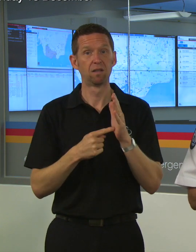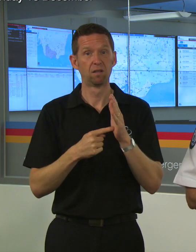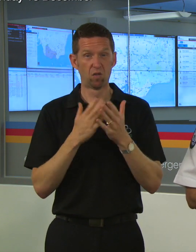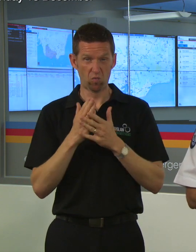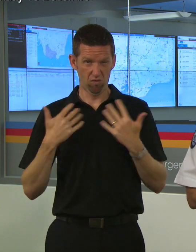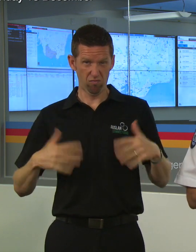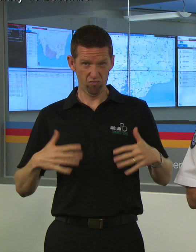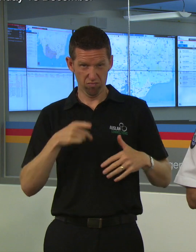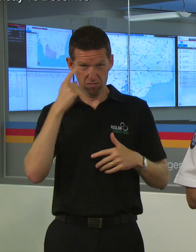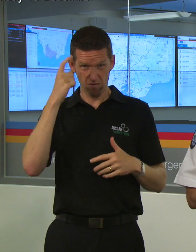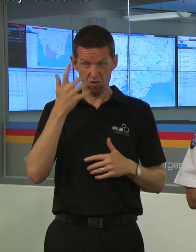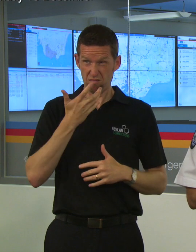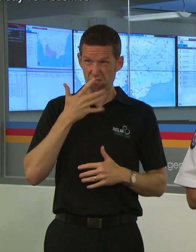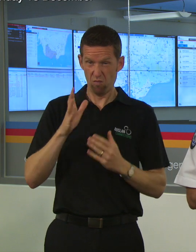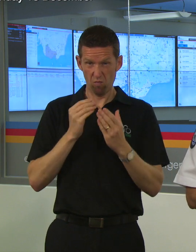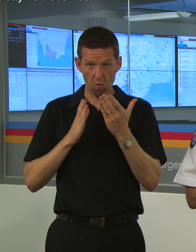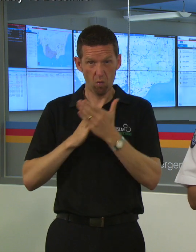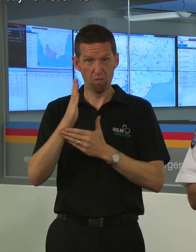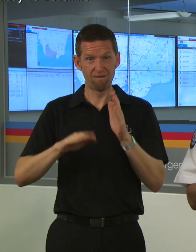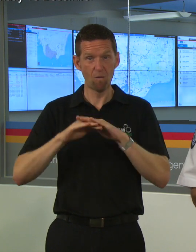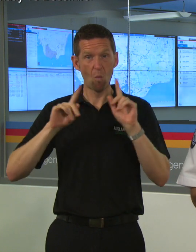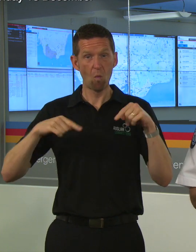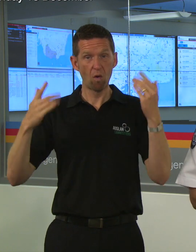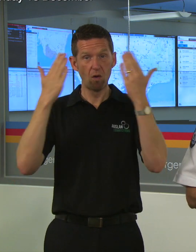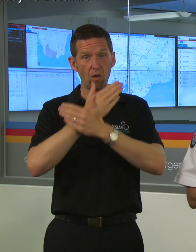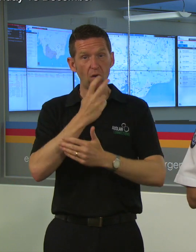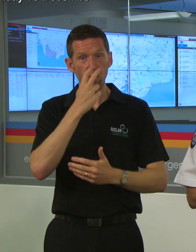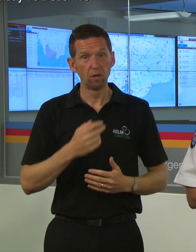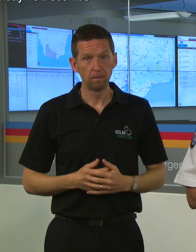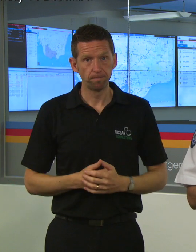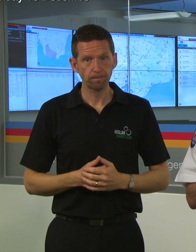thats amazing when you think about it how hot it will be Now take that to a